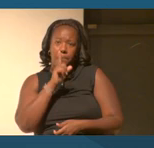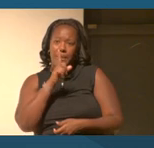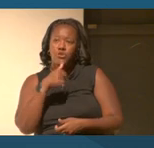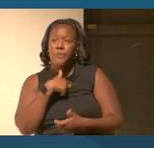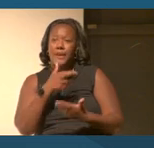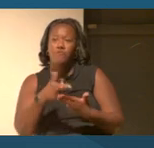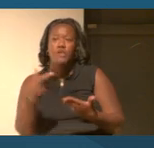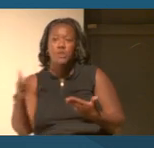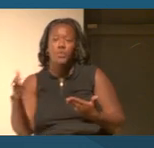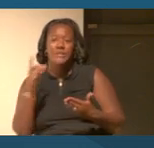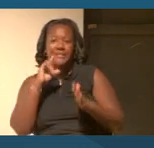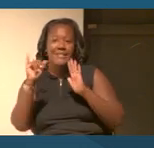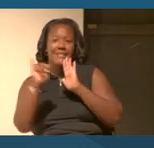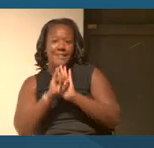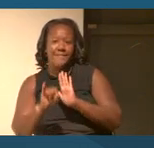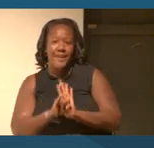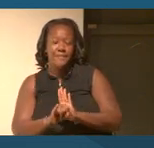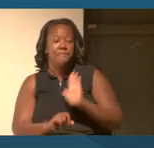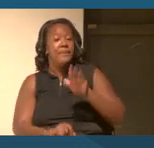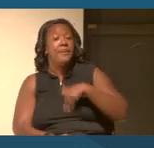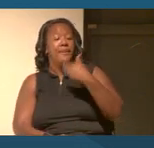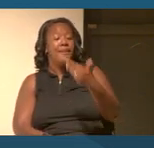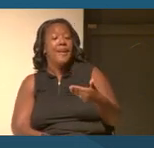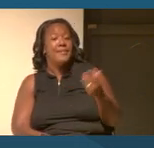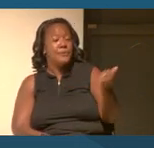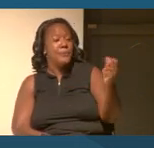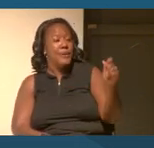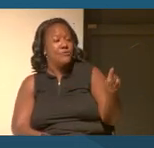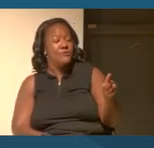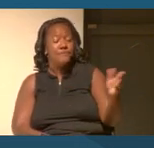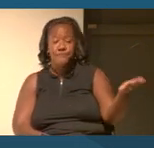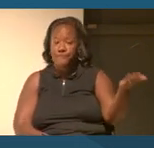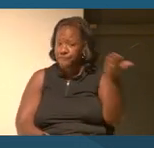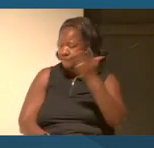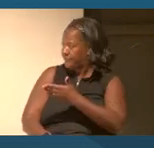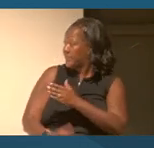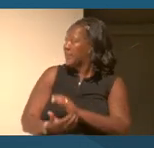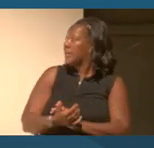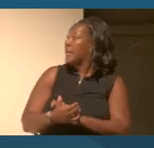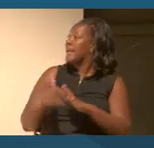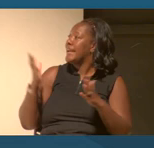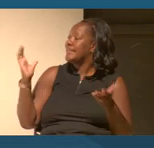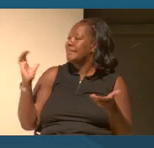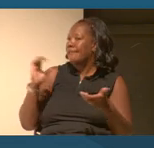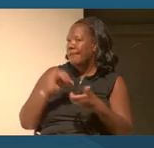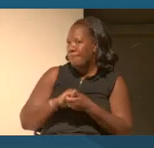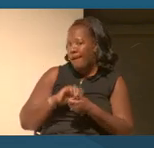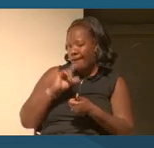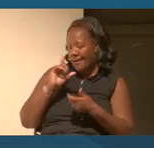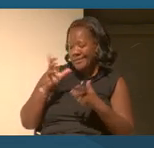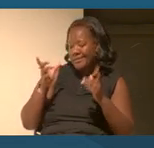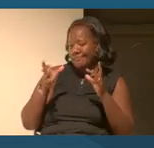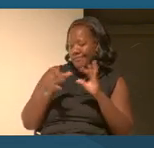OK. Let's go to the next question. Sure. The next question is also kind of a combined question. Thank you for modeling implementation.